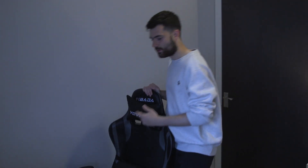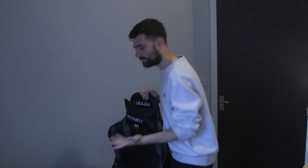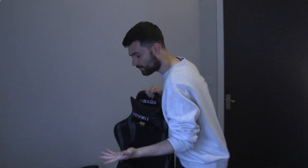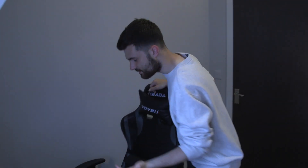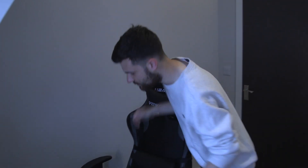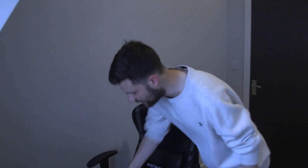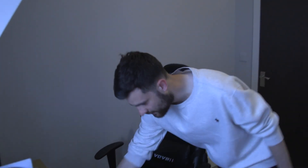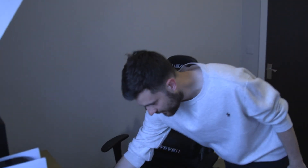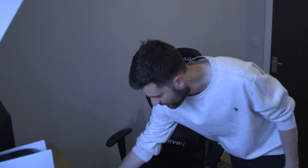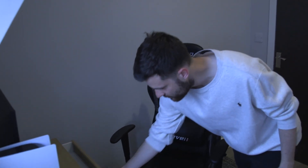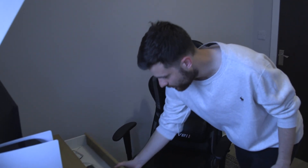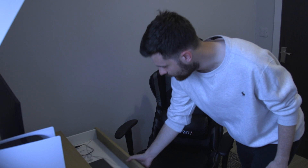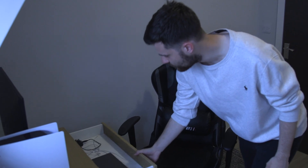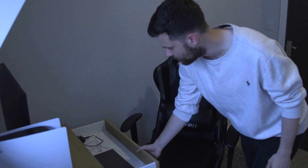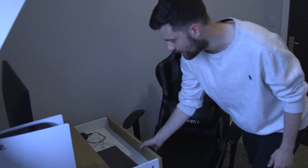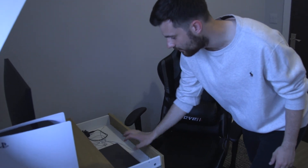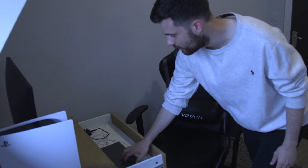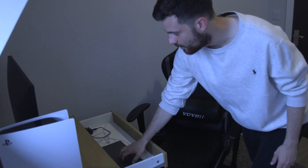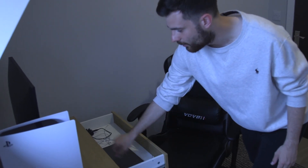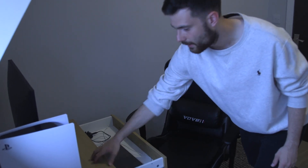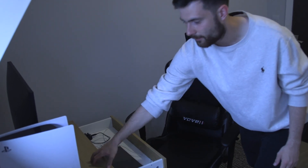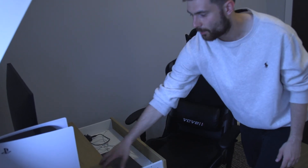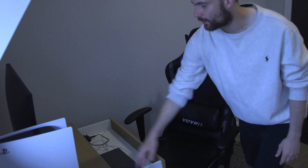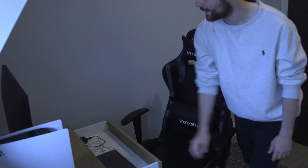And if I want to do studying, I pull the drawer out and put my laptop on it.